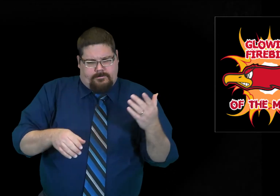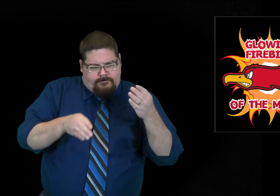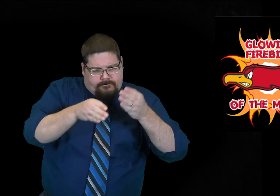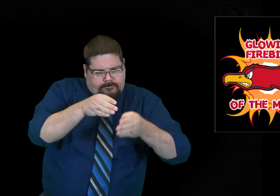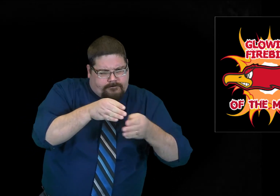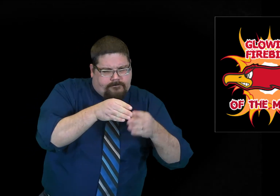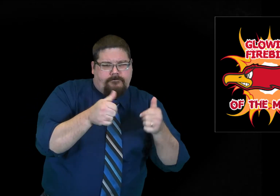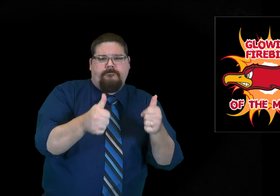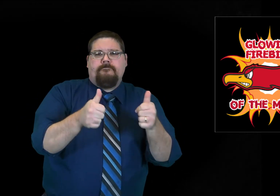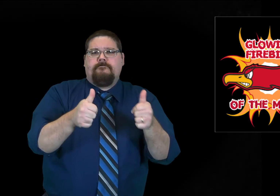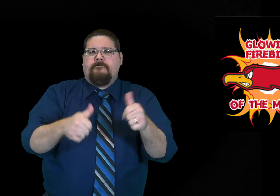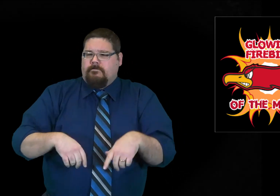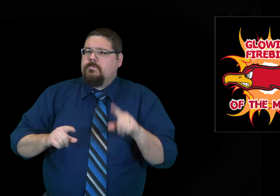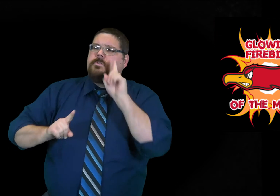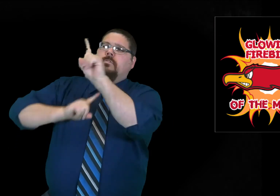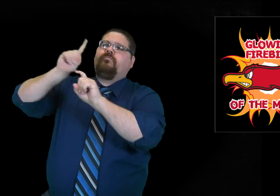complete all of their assignments.